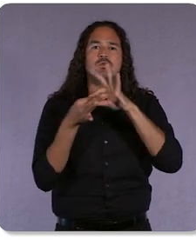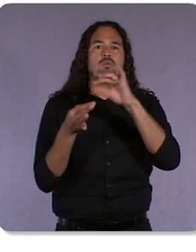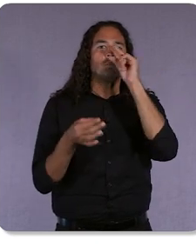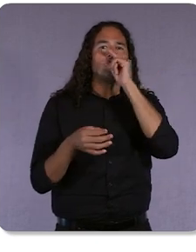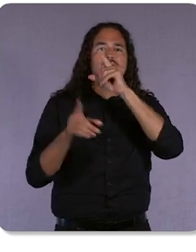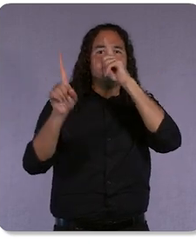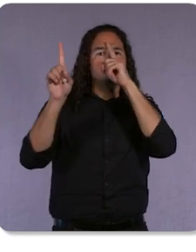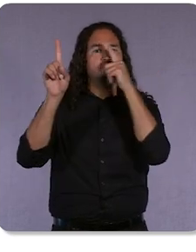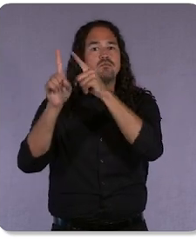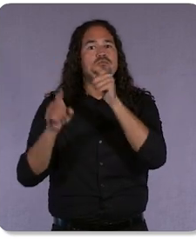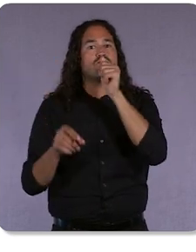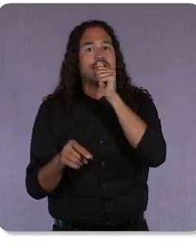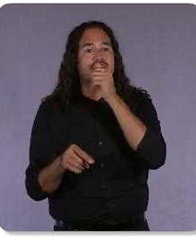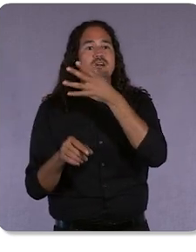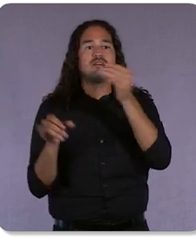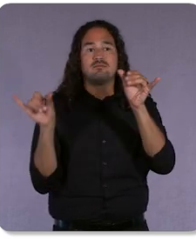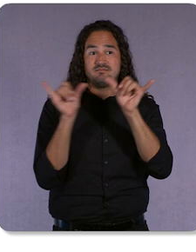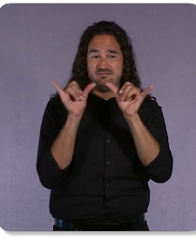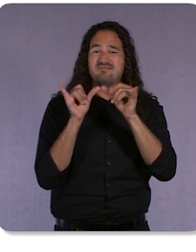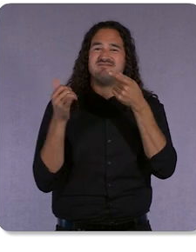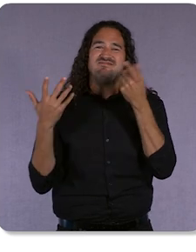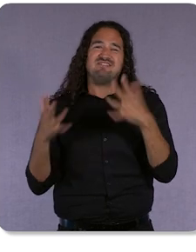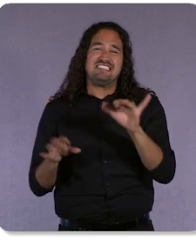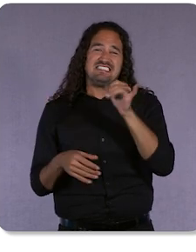As you heard from Jerry earlier, getting privacy right is a key priority for us.